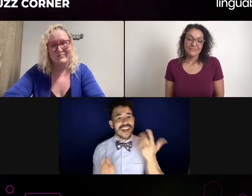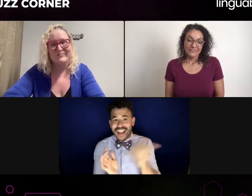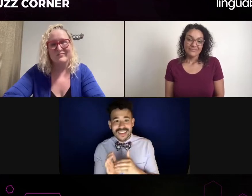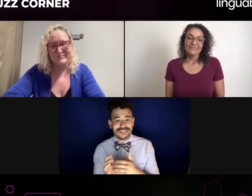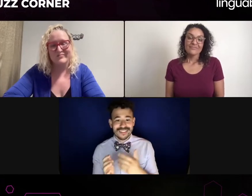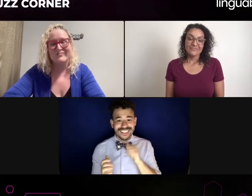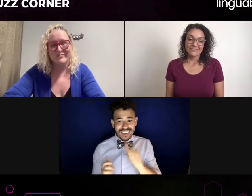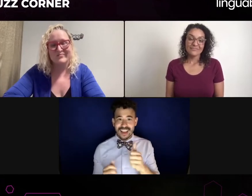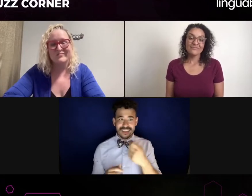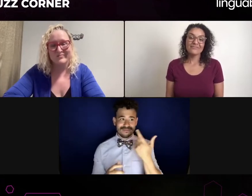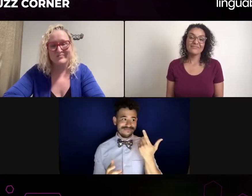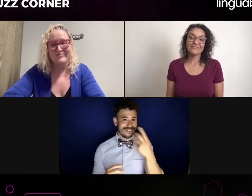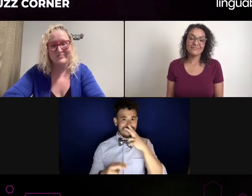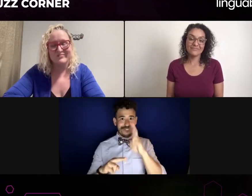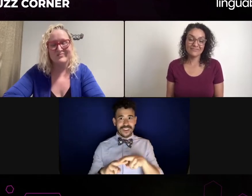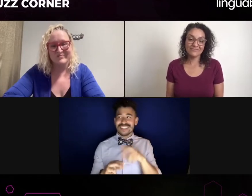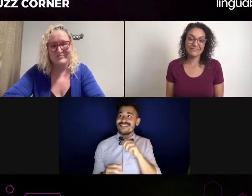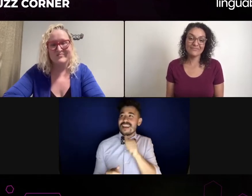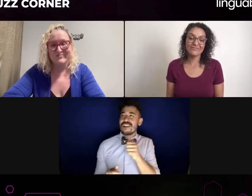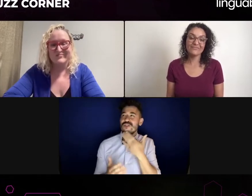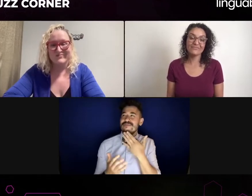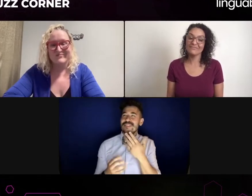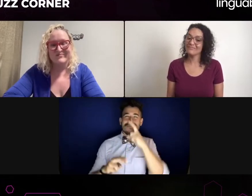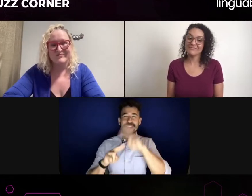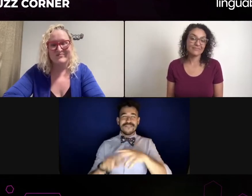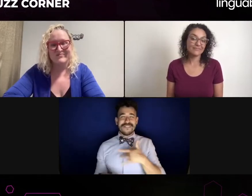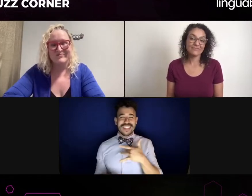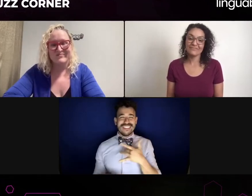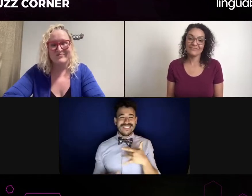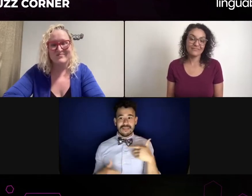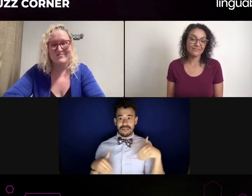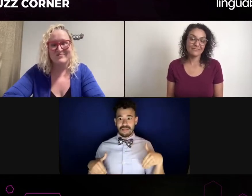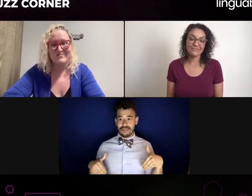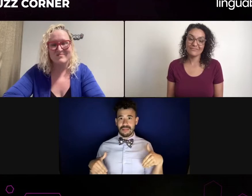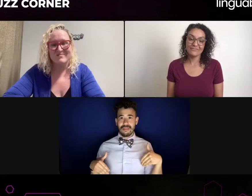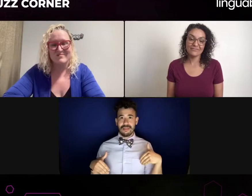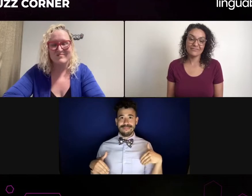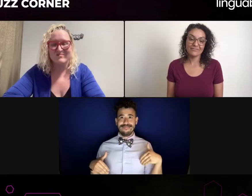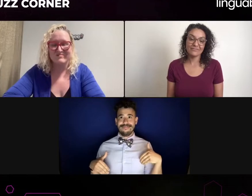we may have friends that we know of that are in theater or in performance in movies as actors.